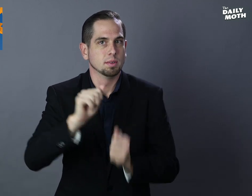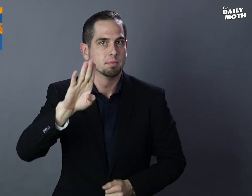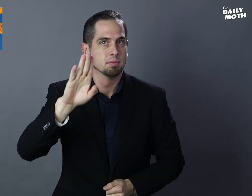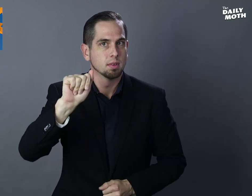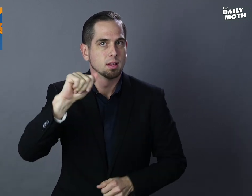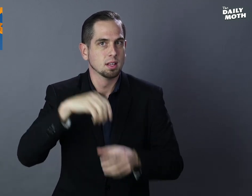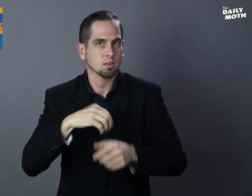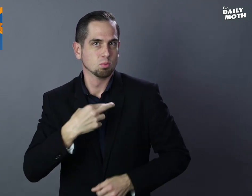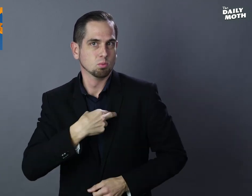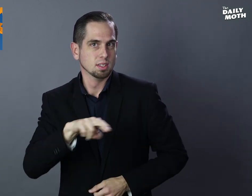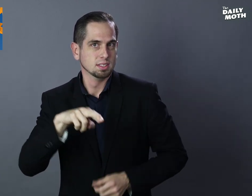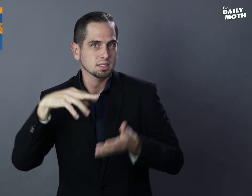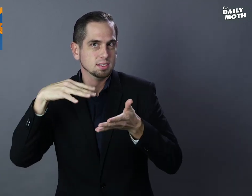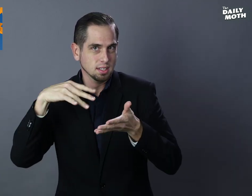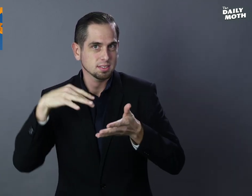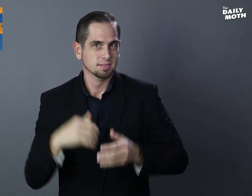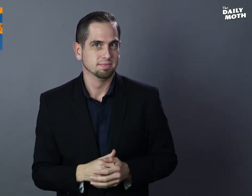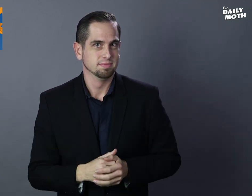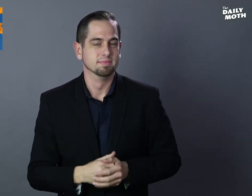a BA in Religious Studies.